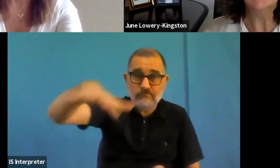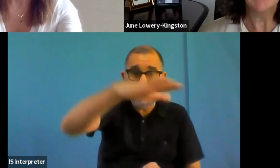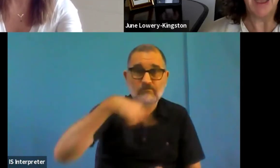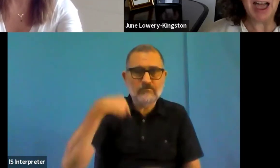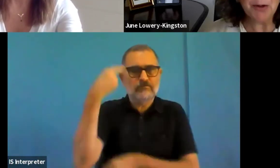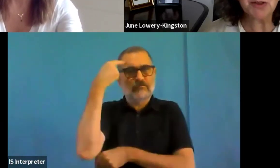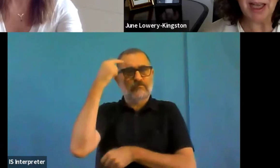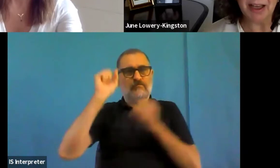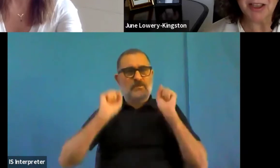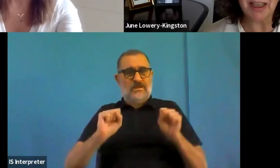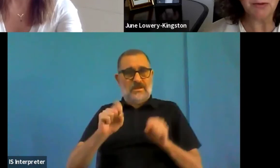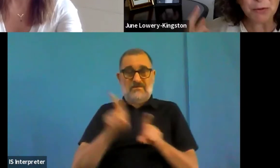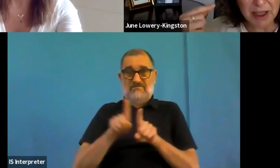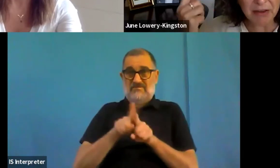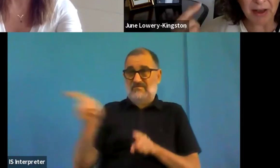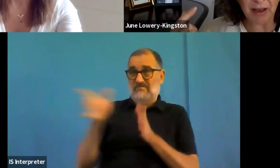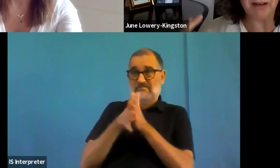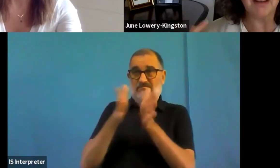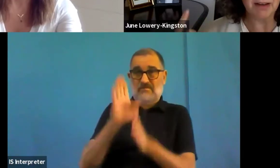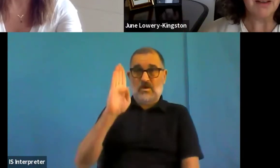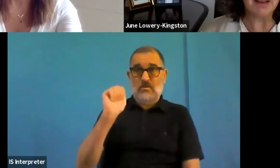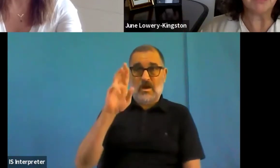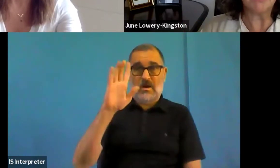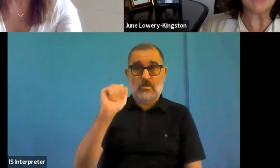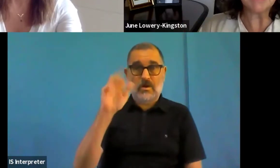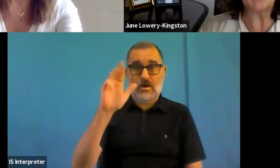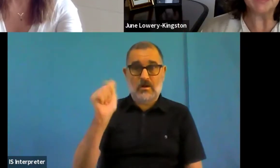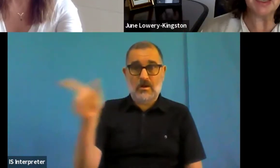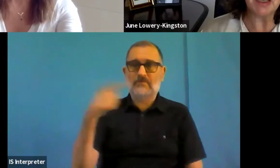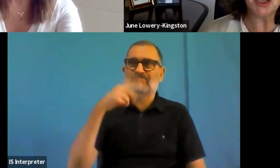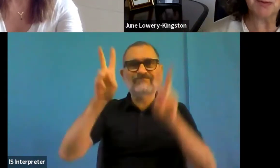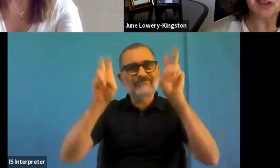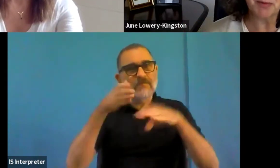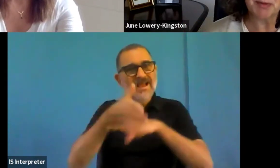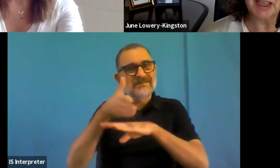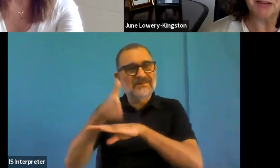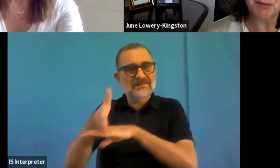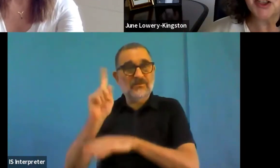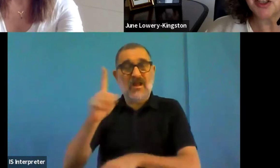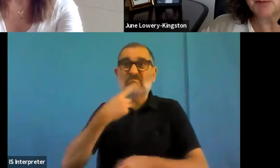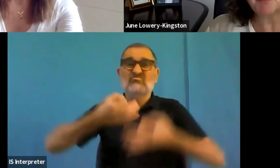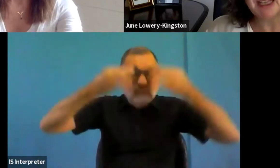And how do we actually rethink accessibility in terms of public information and public